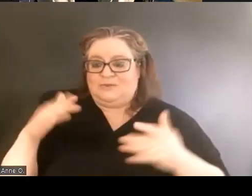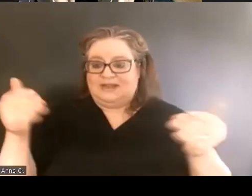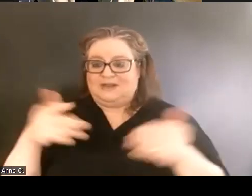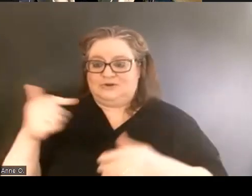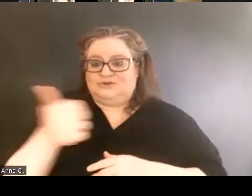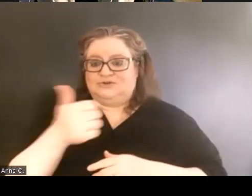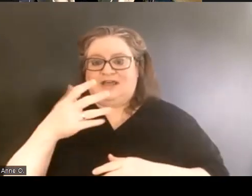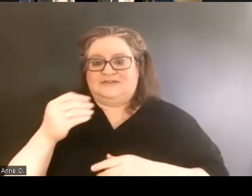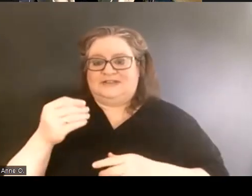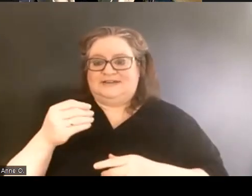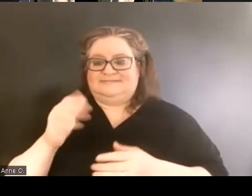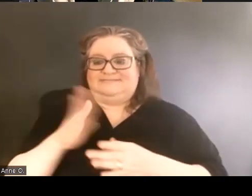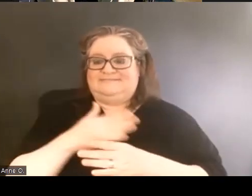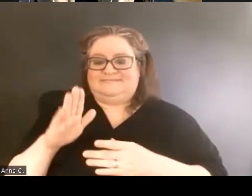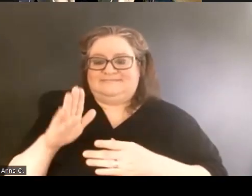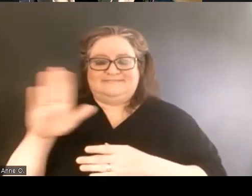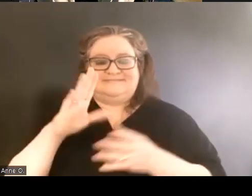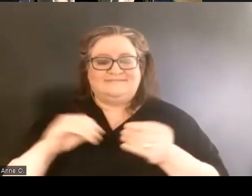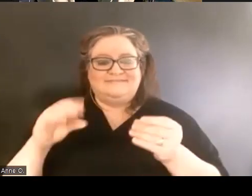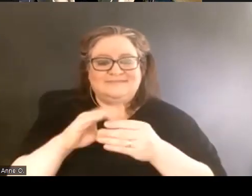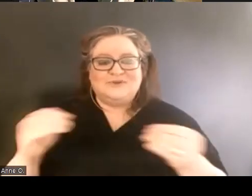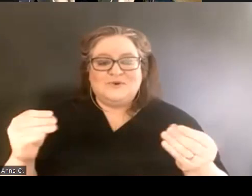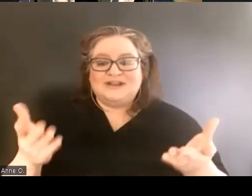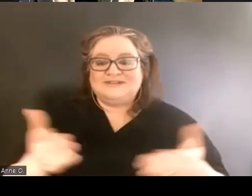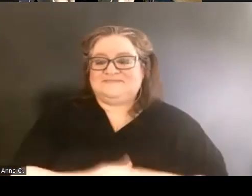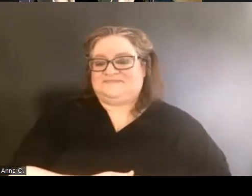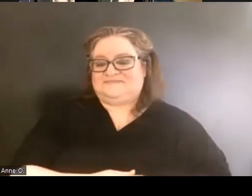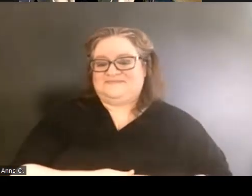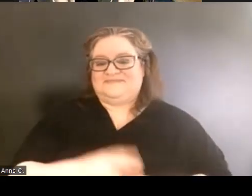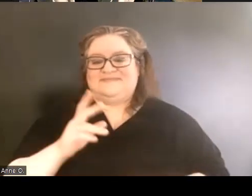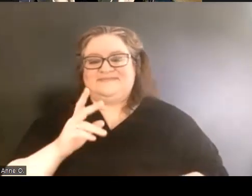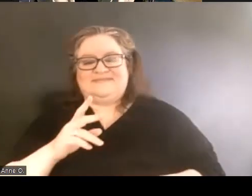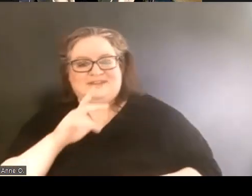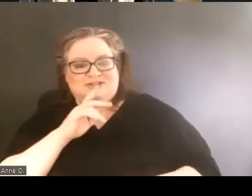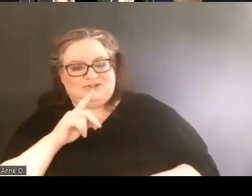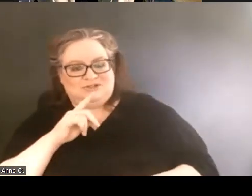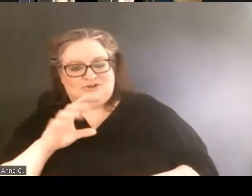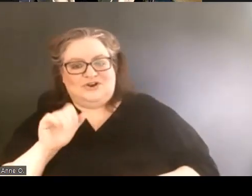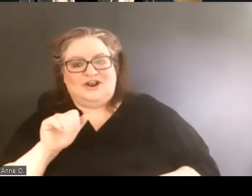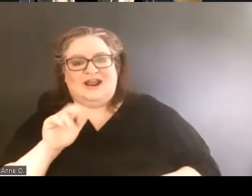and share your story? Sure. Ann asked me to go first